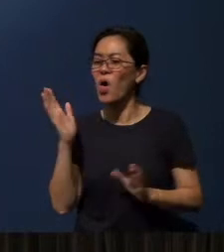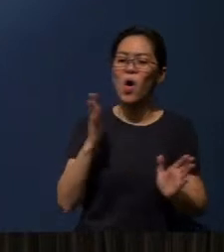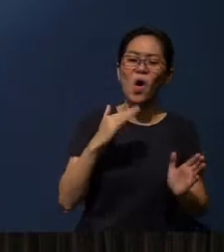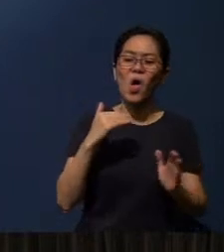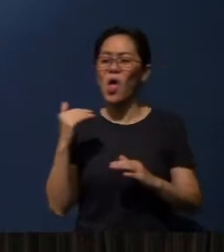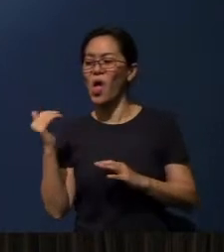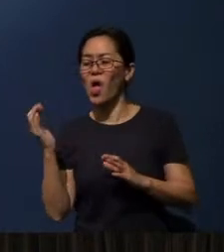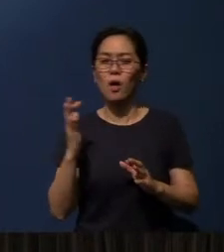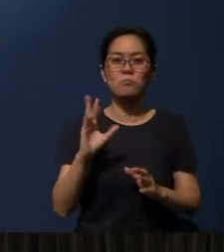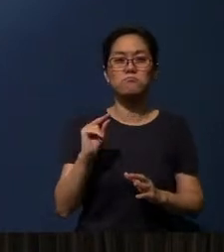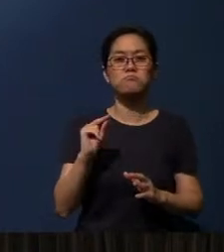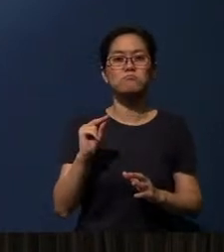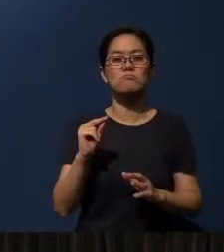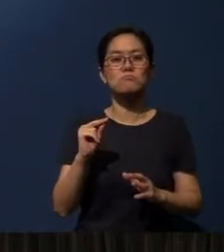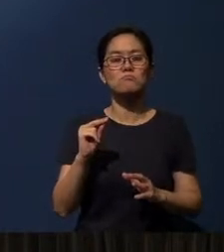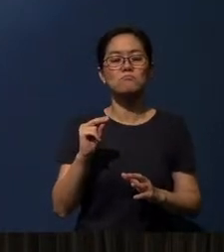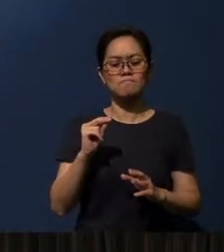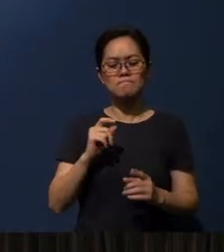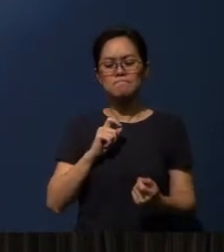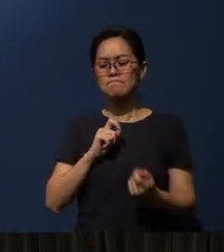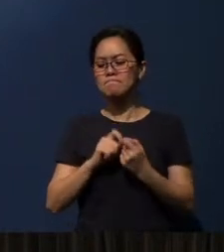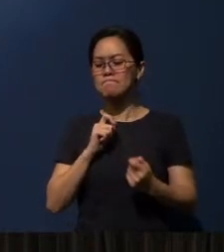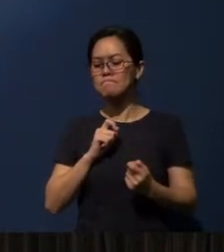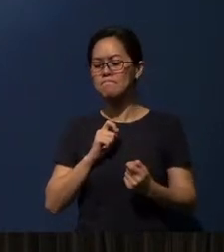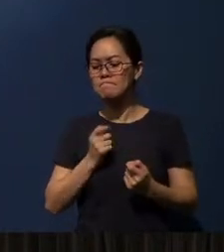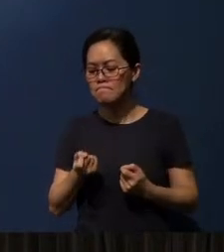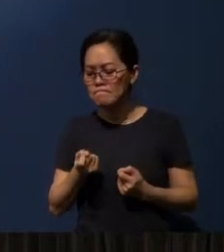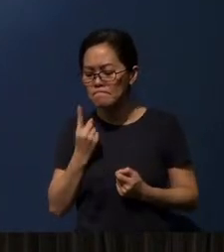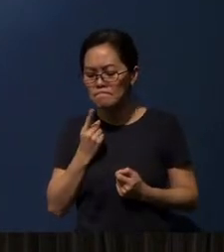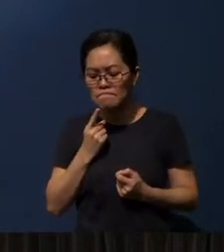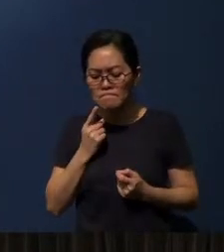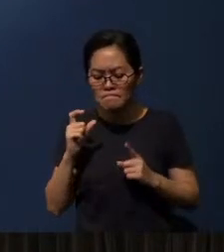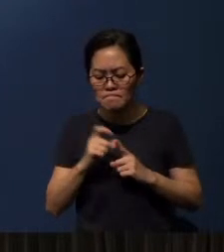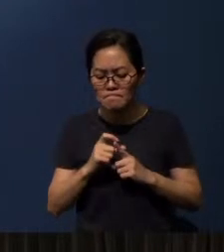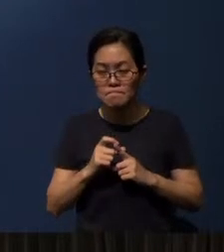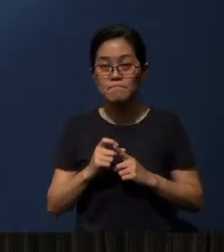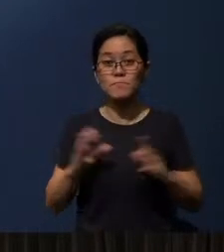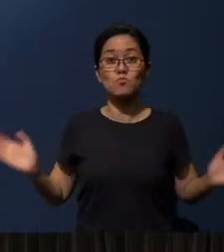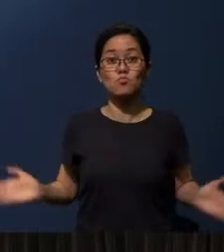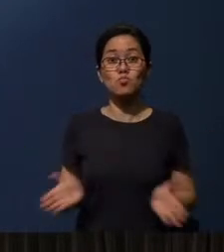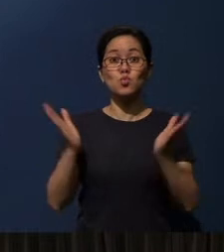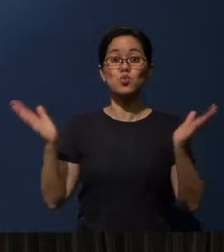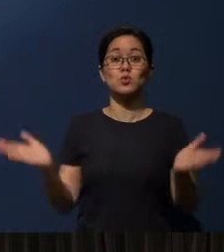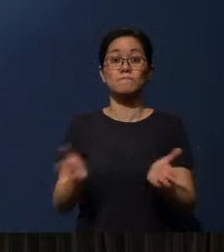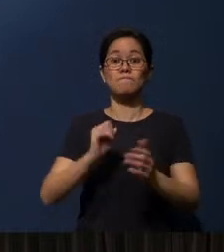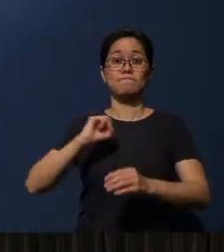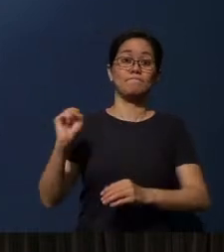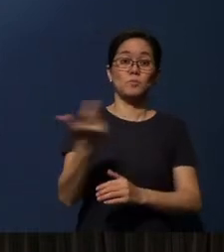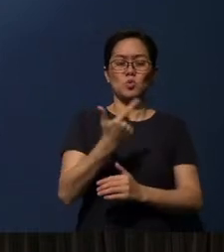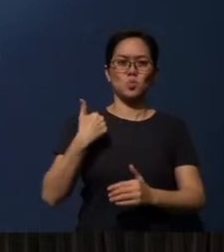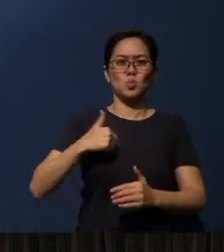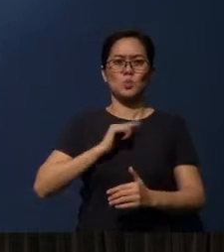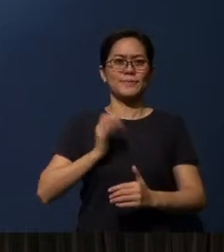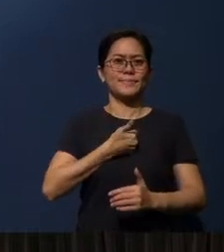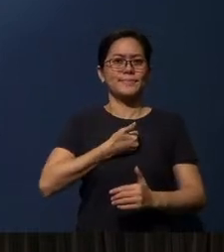Can I handle the word accurately? That has to motivate all of us, that we ourselves personally,